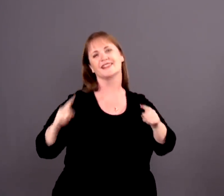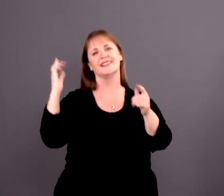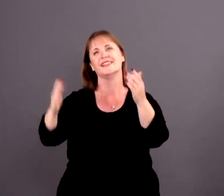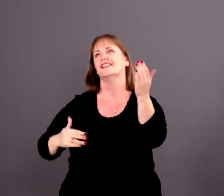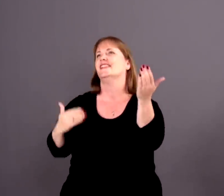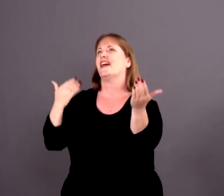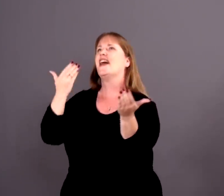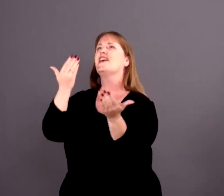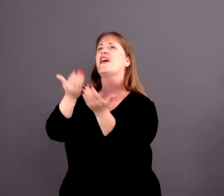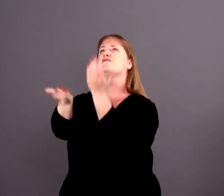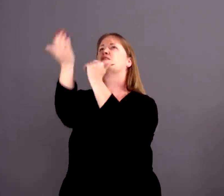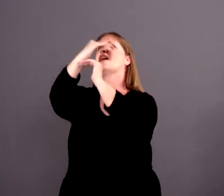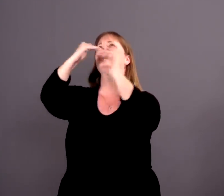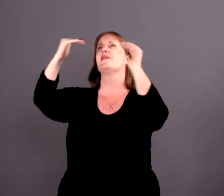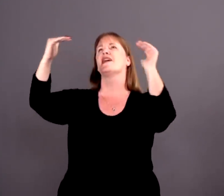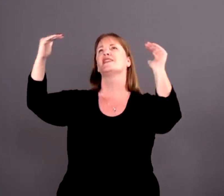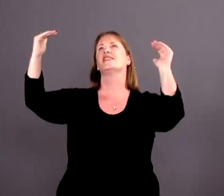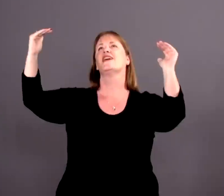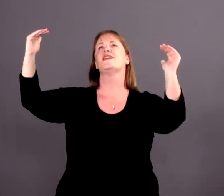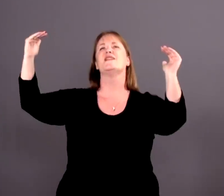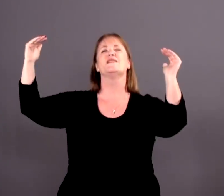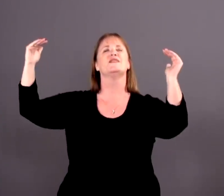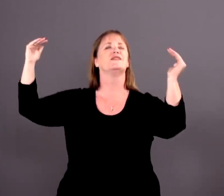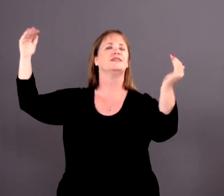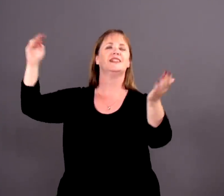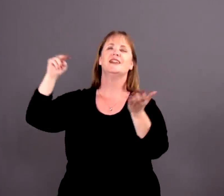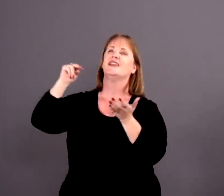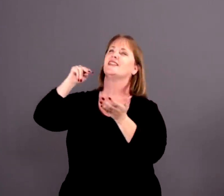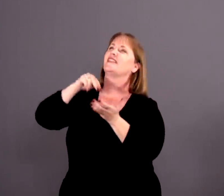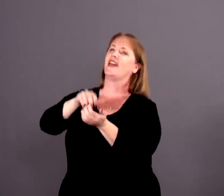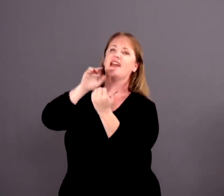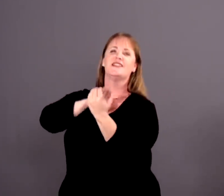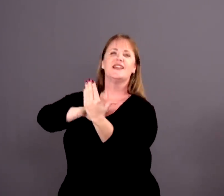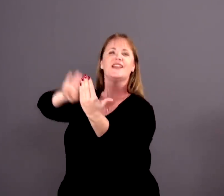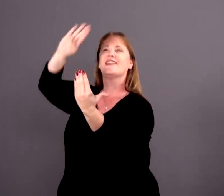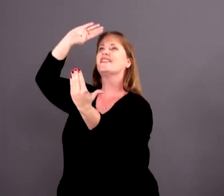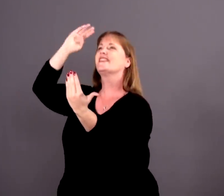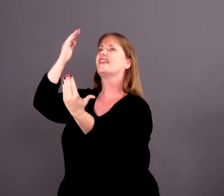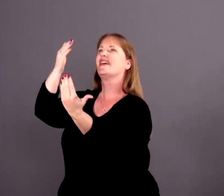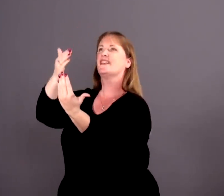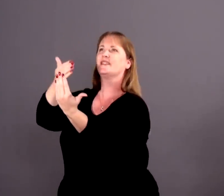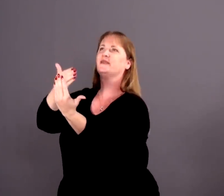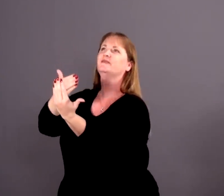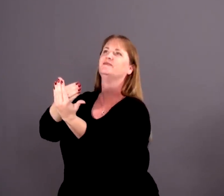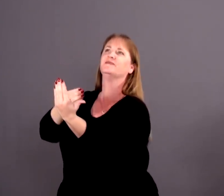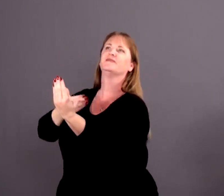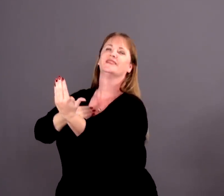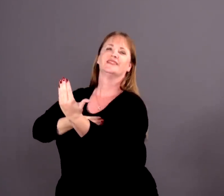And I find myself standing in the Son